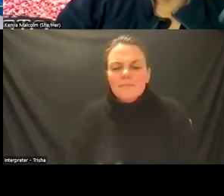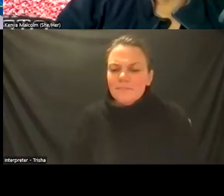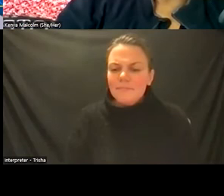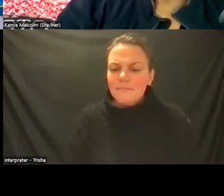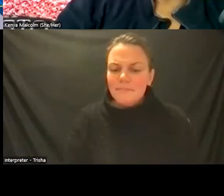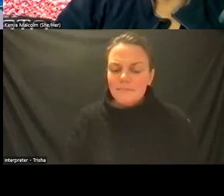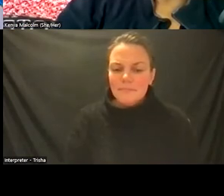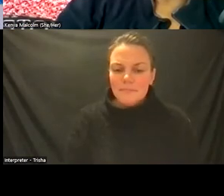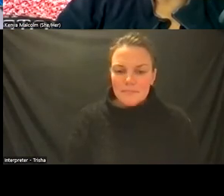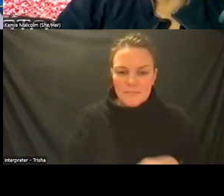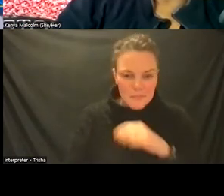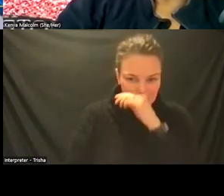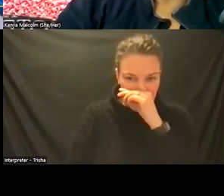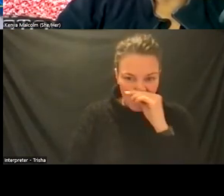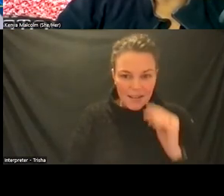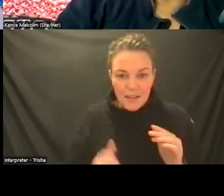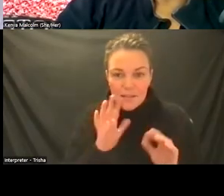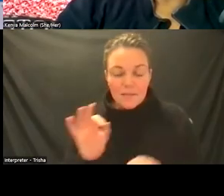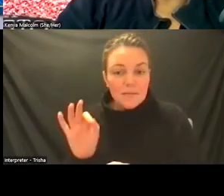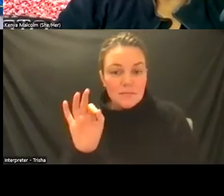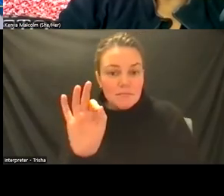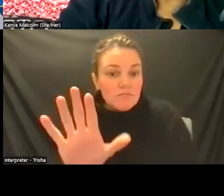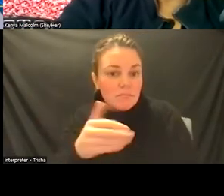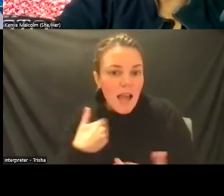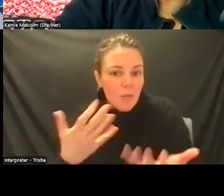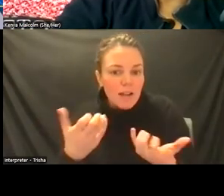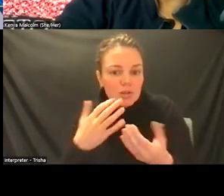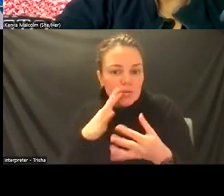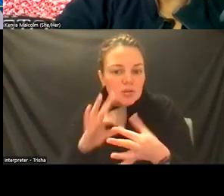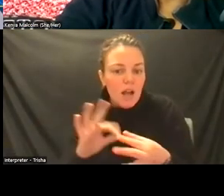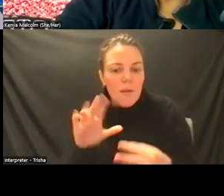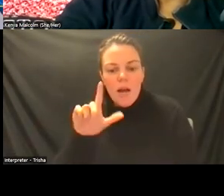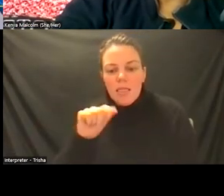i want to say something about lassos that mirrors what bob's kind of said and what